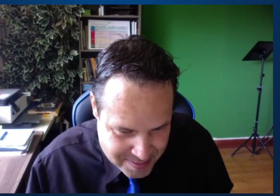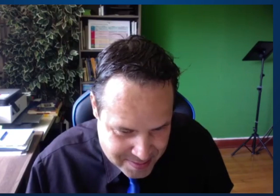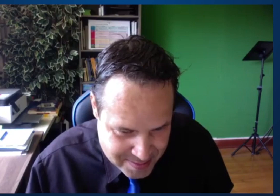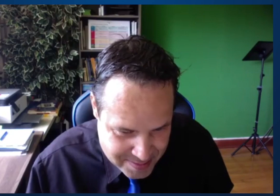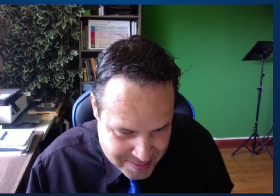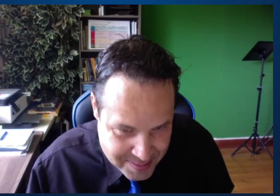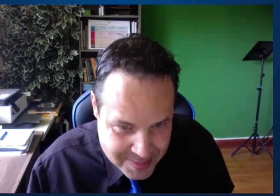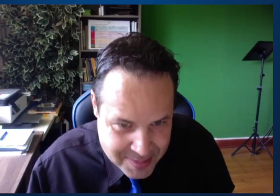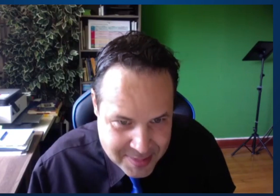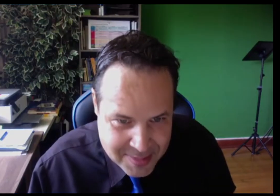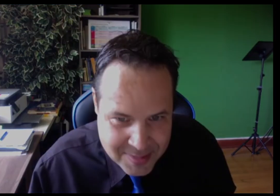Thanks, everyone. Bye.